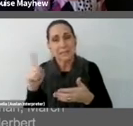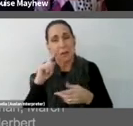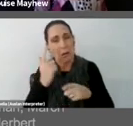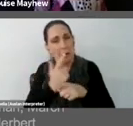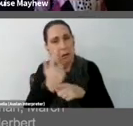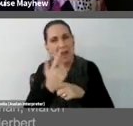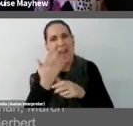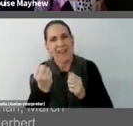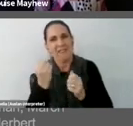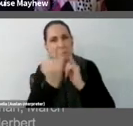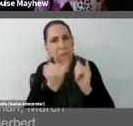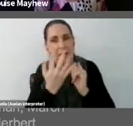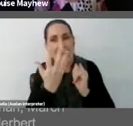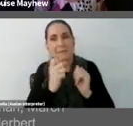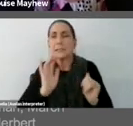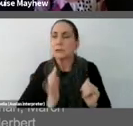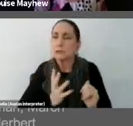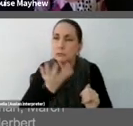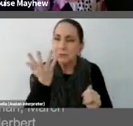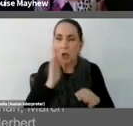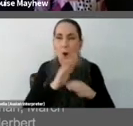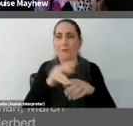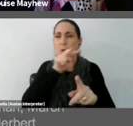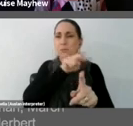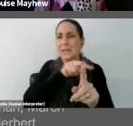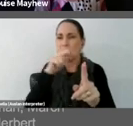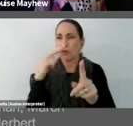perception and camouflage and trust.